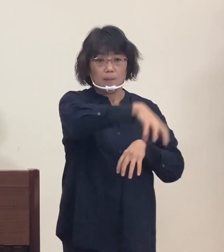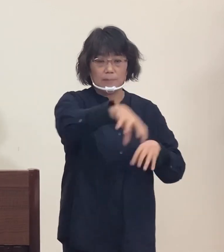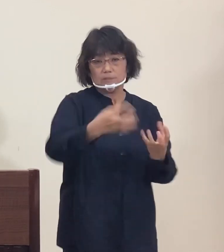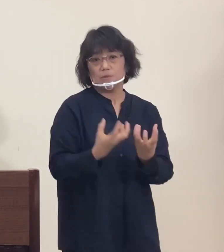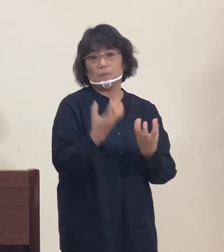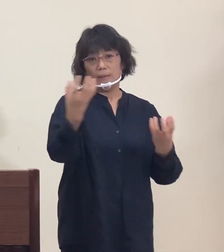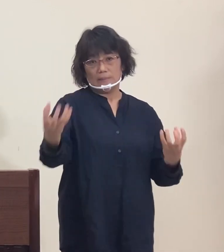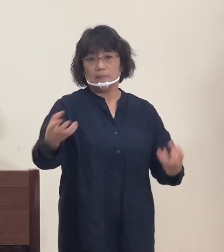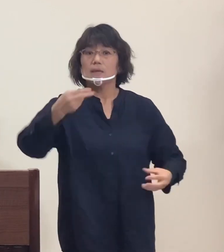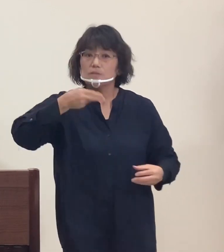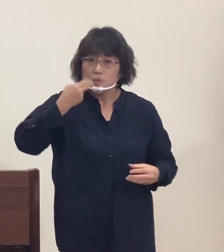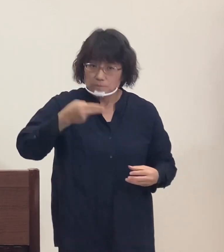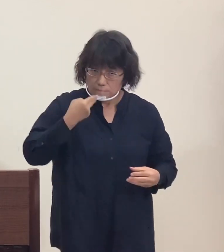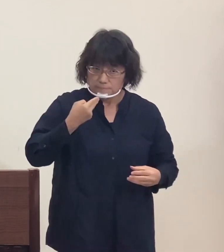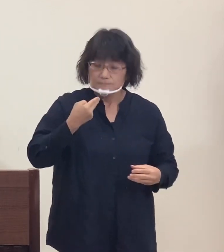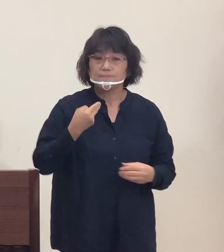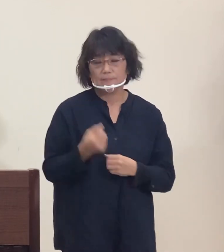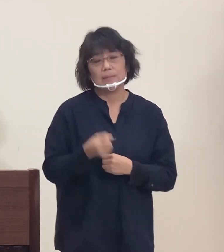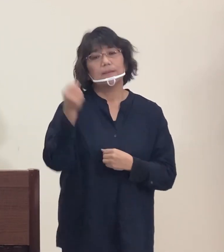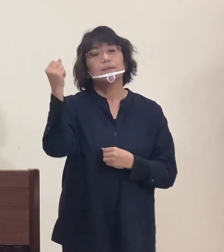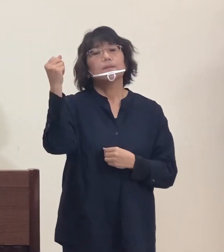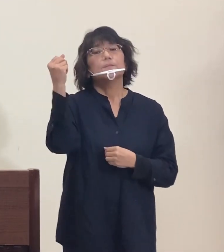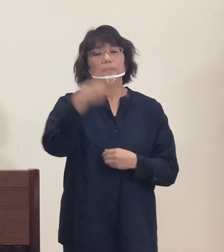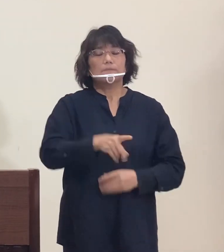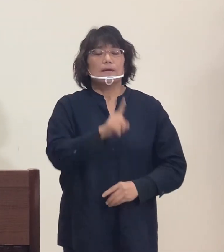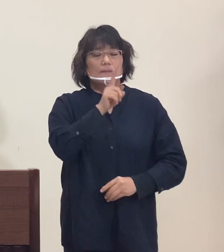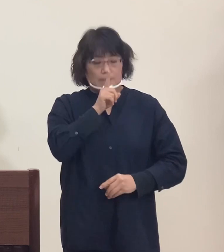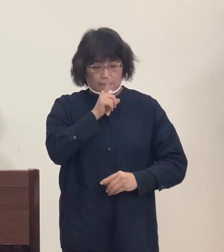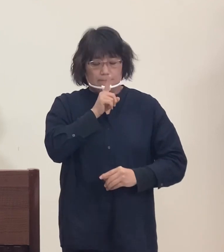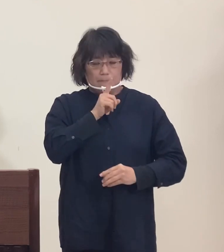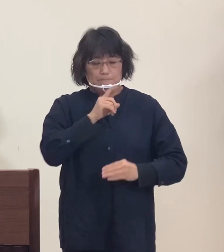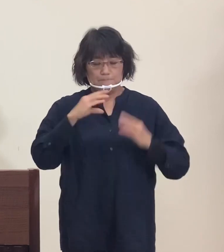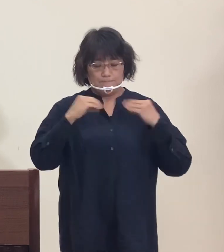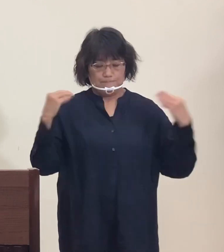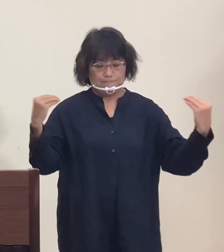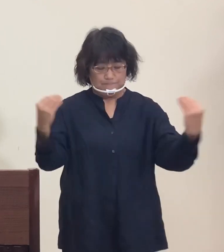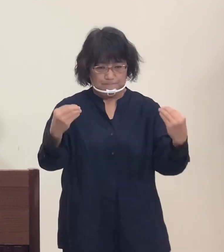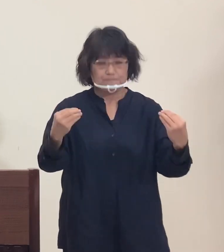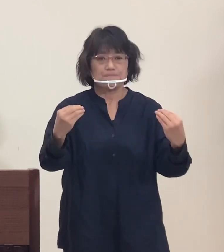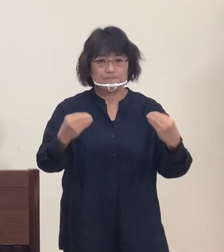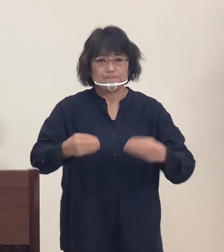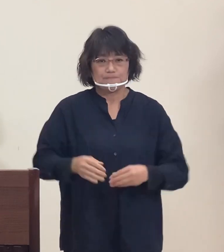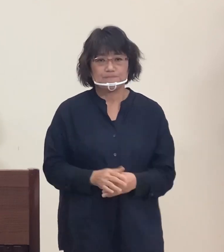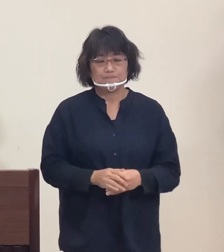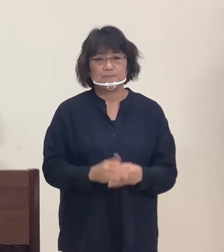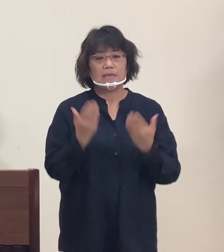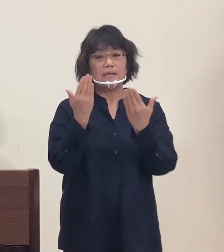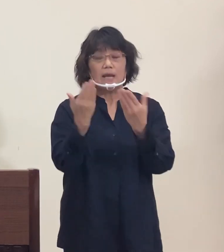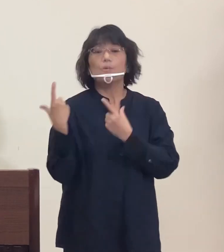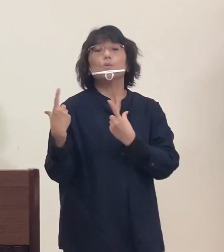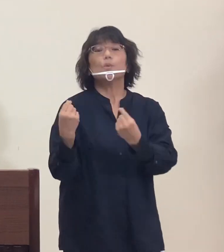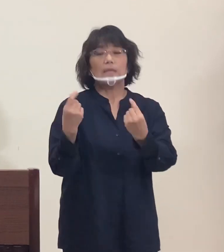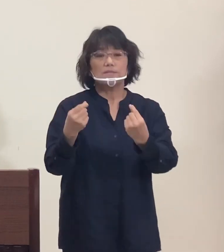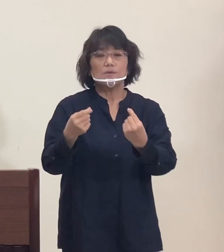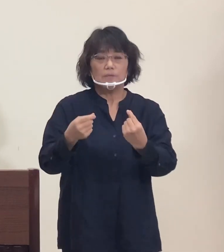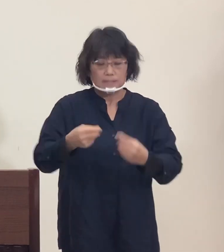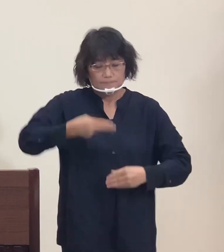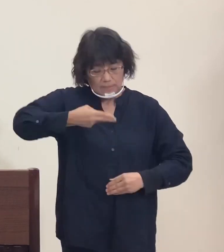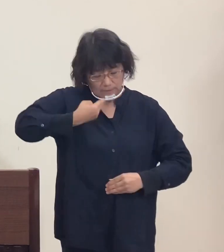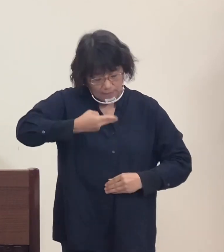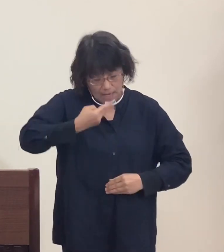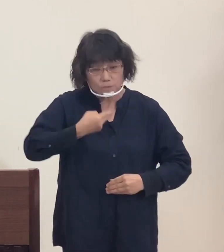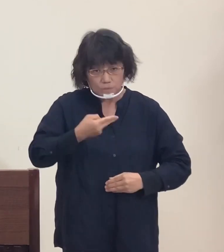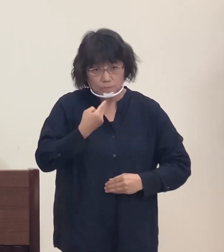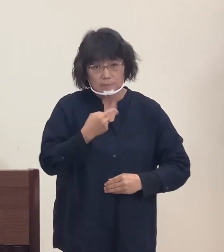and quietly, like a school lunch,